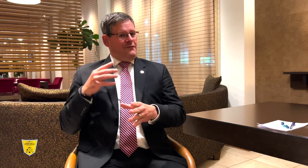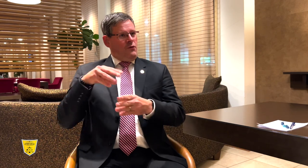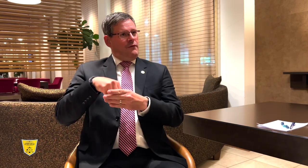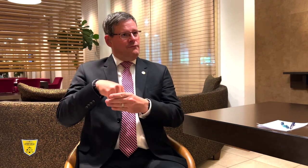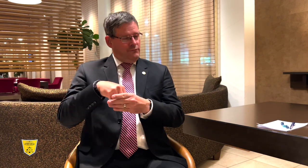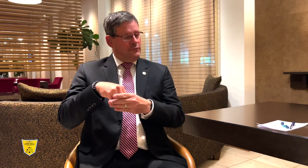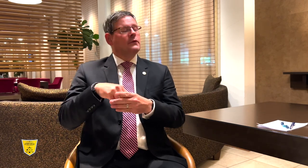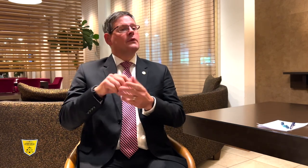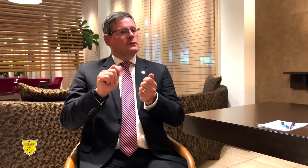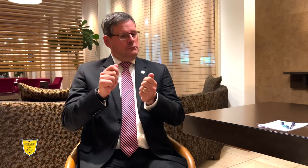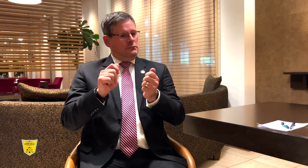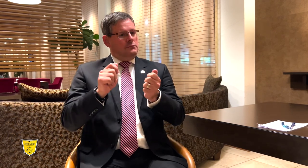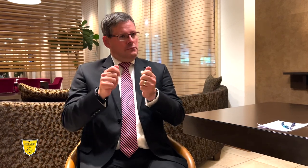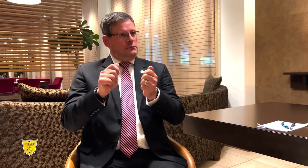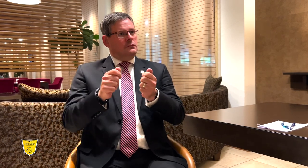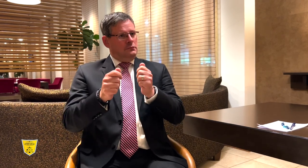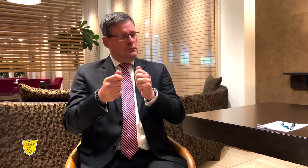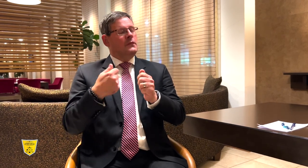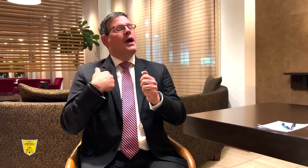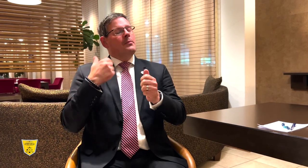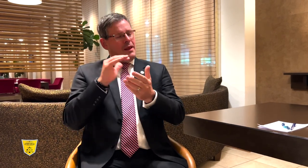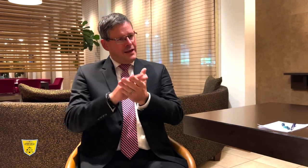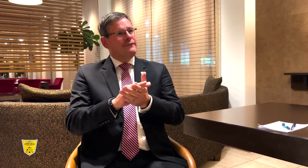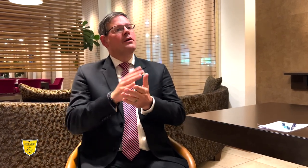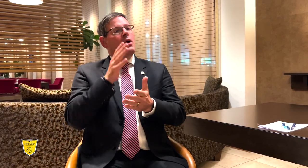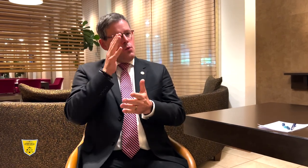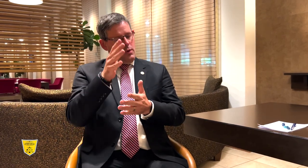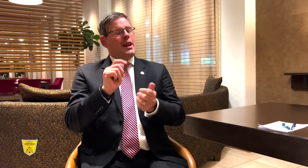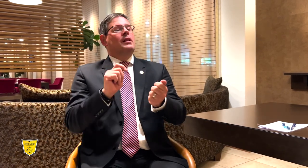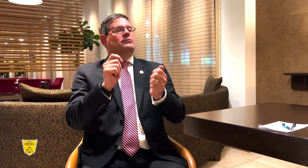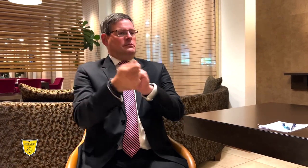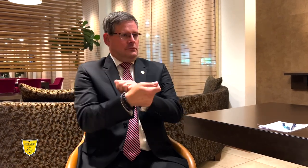on the board. We are slowly making changes, and I truly believe